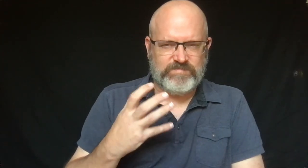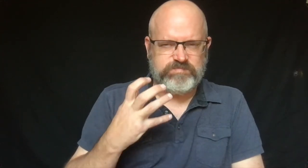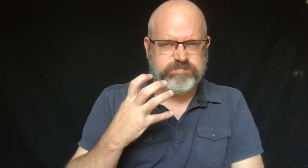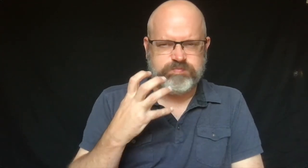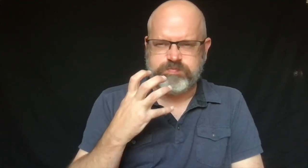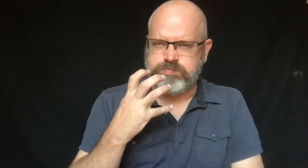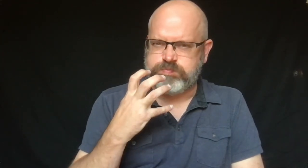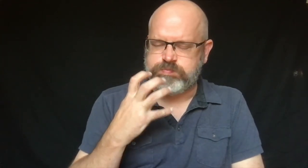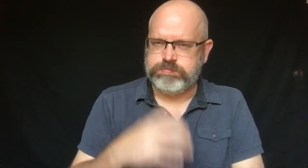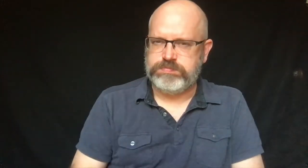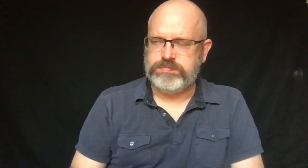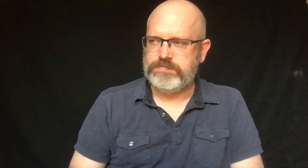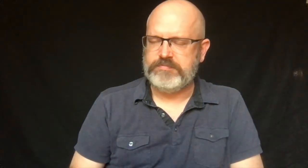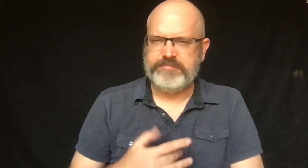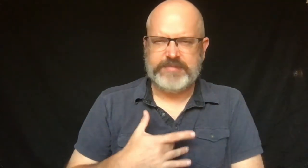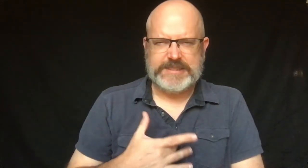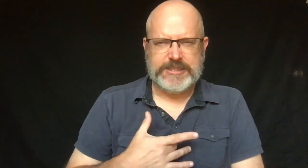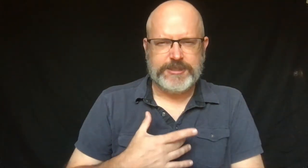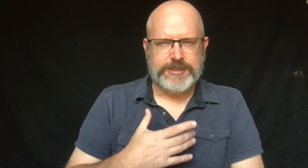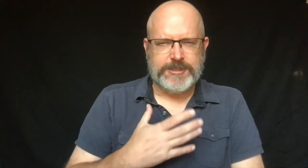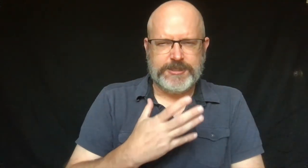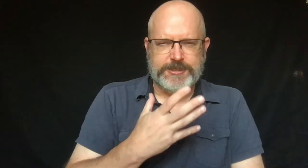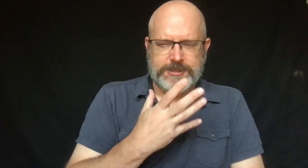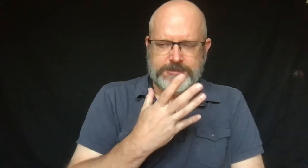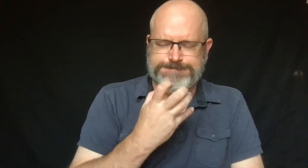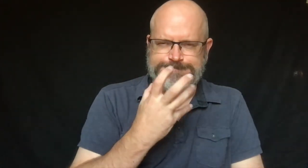He felt cranky.